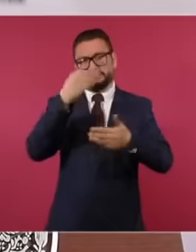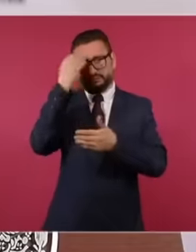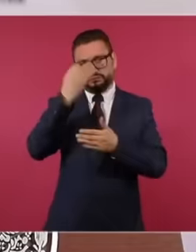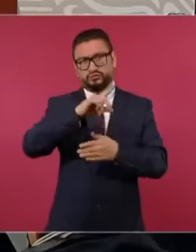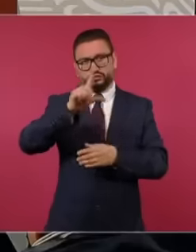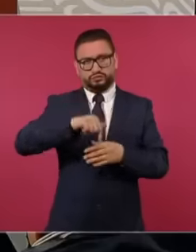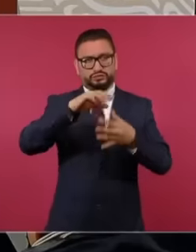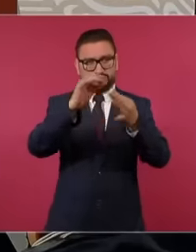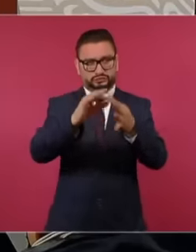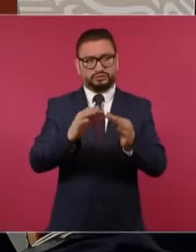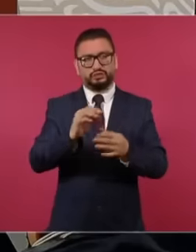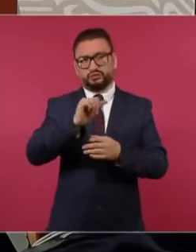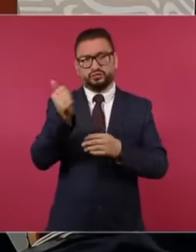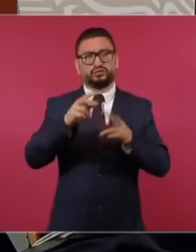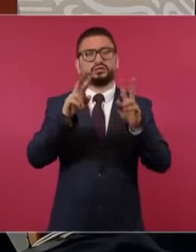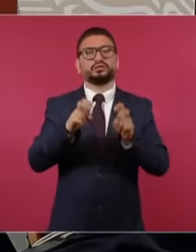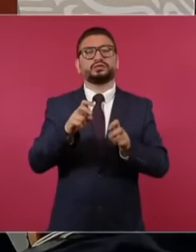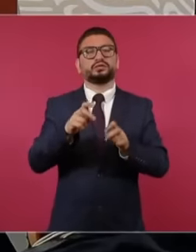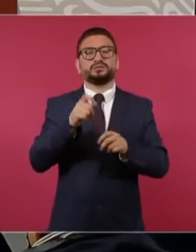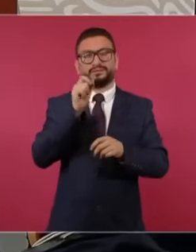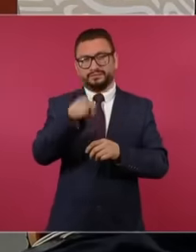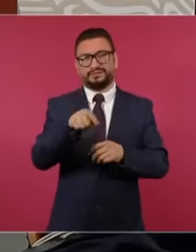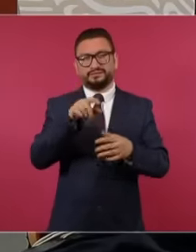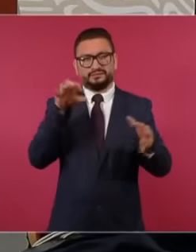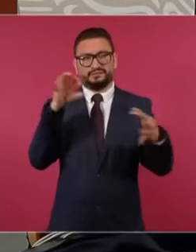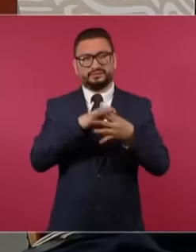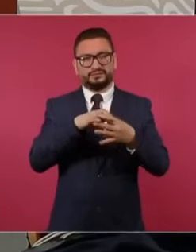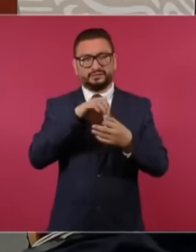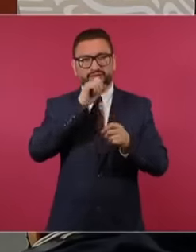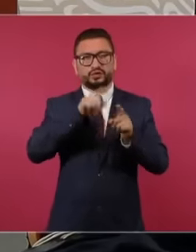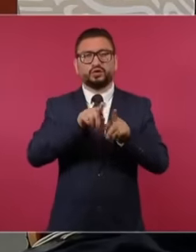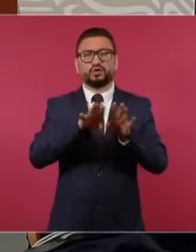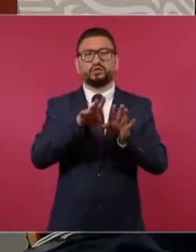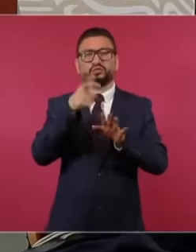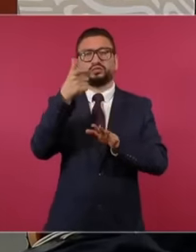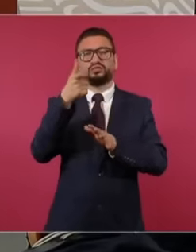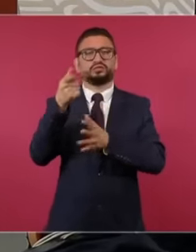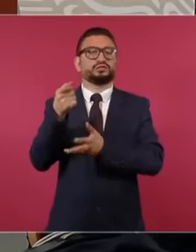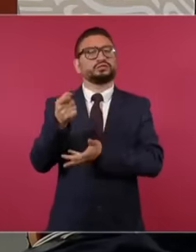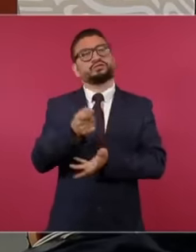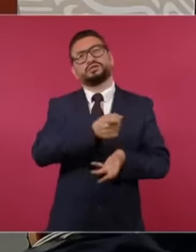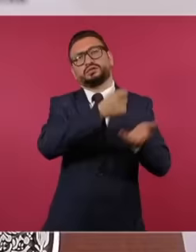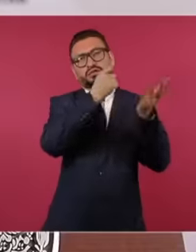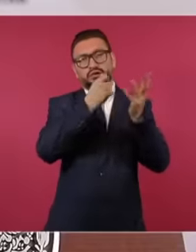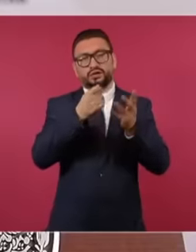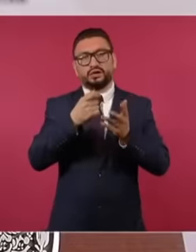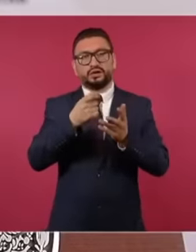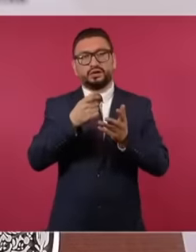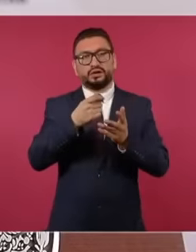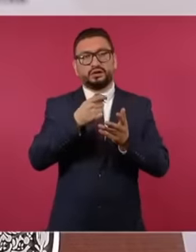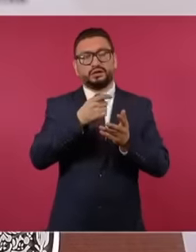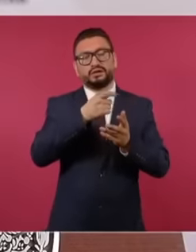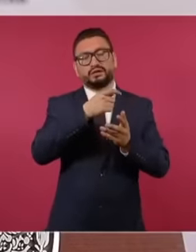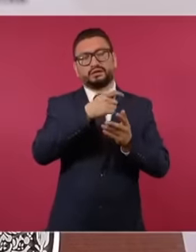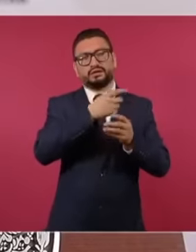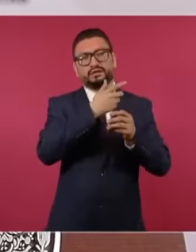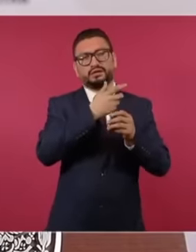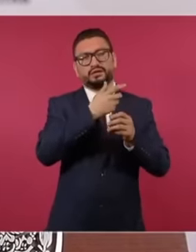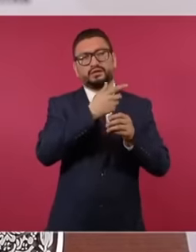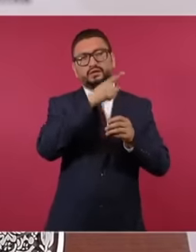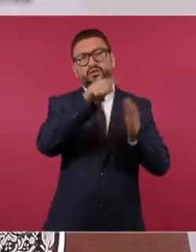issue that has to do with taking the money defrauded here to a paradise and